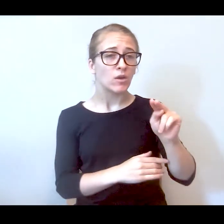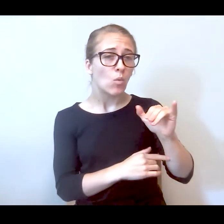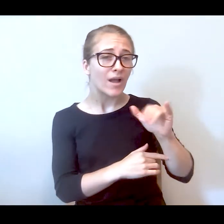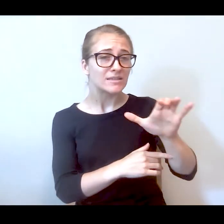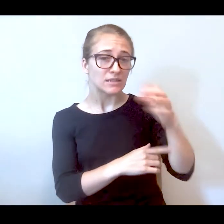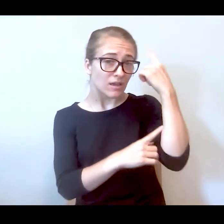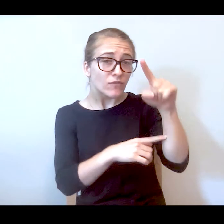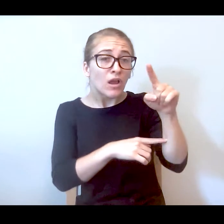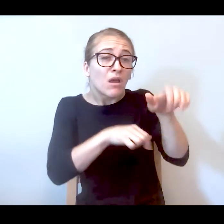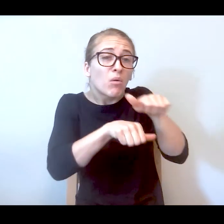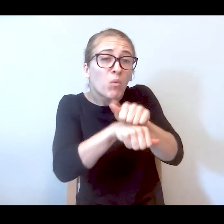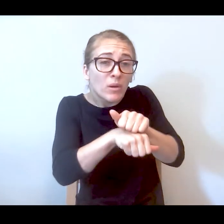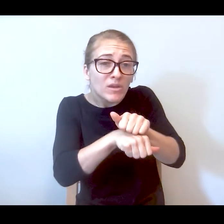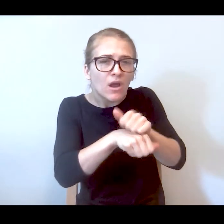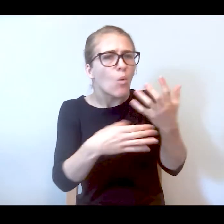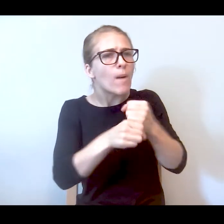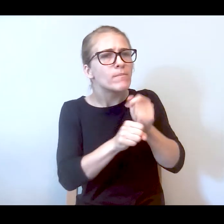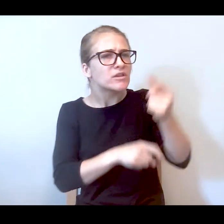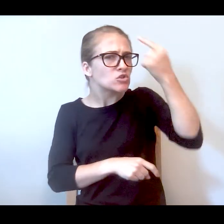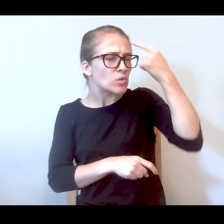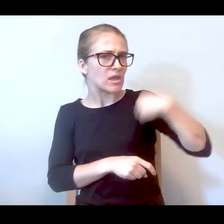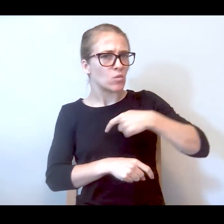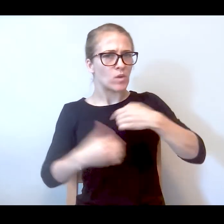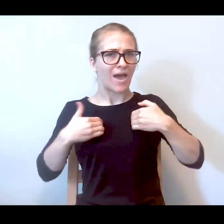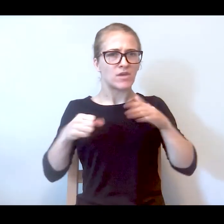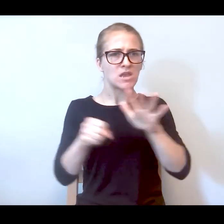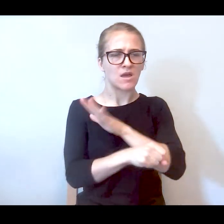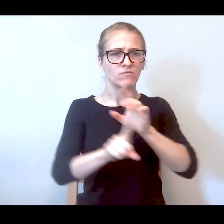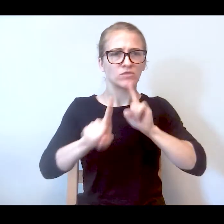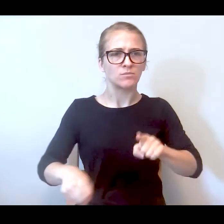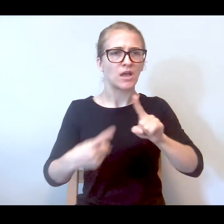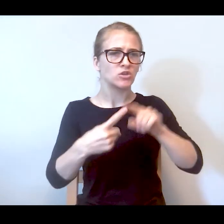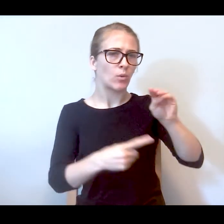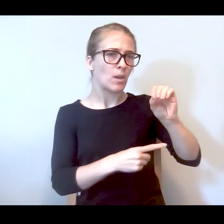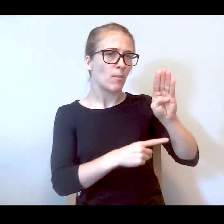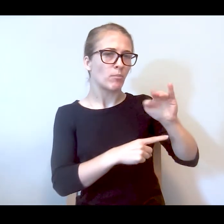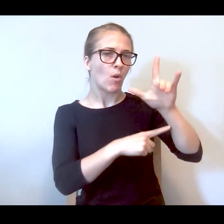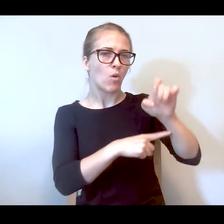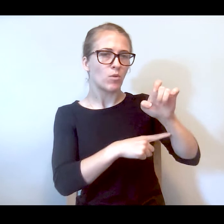appointment, what makes you think we'll have enough to response to a mobile crisis team.